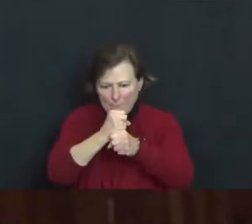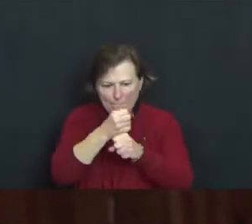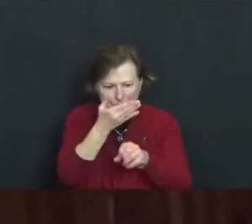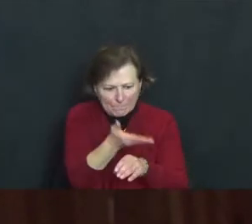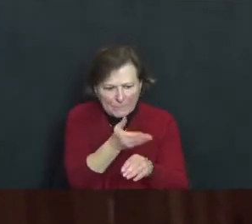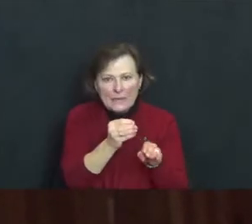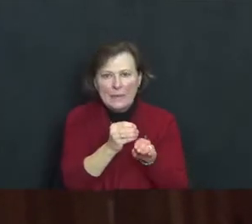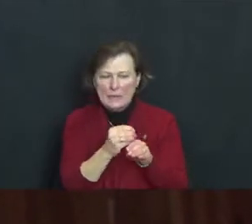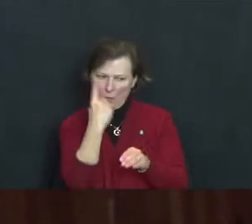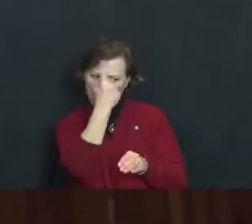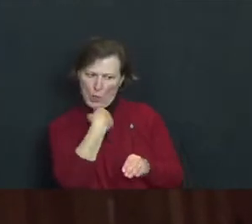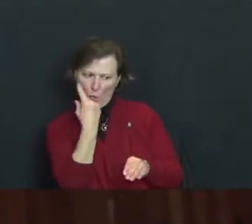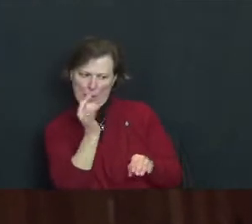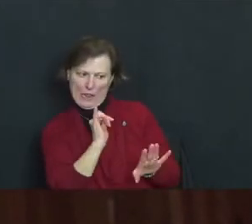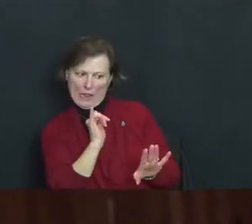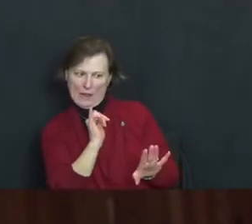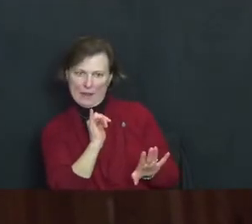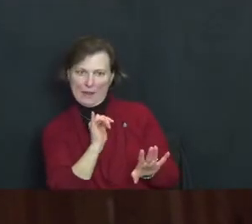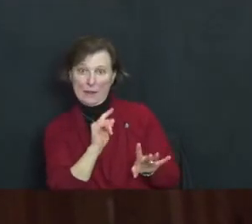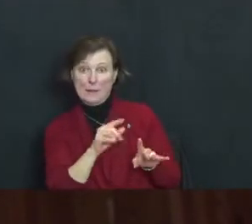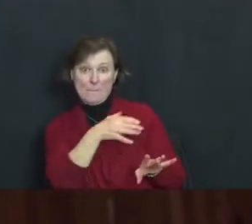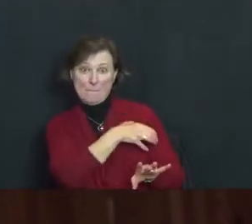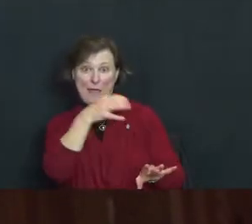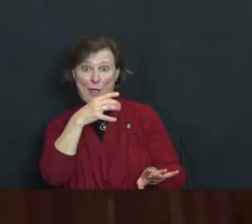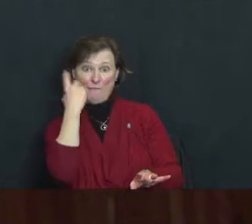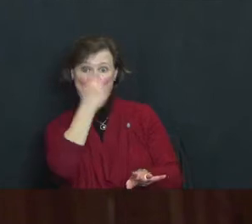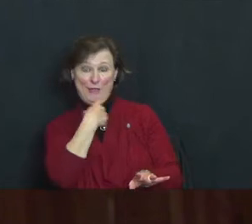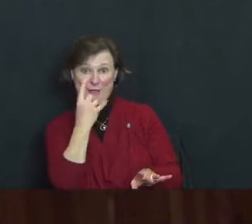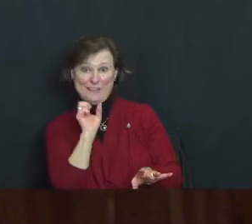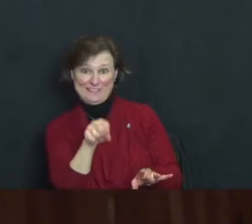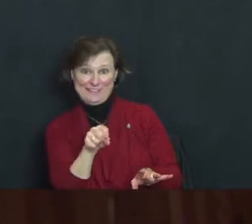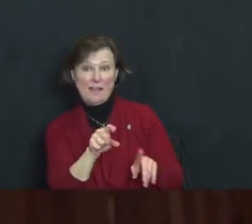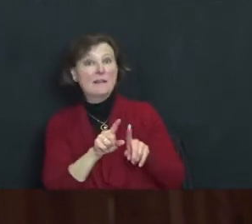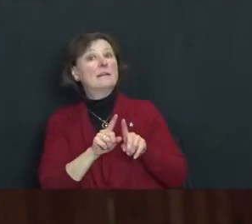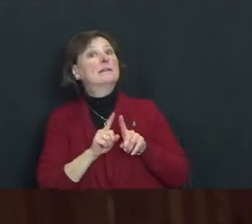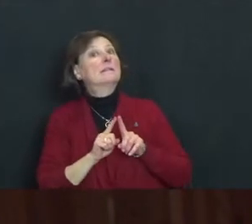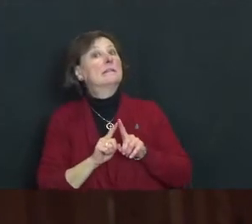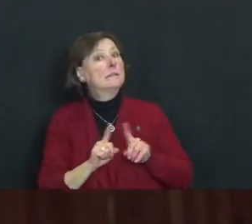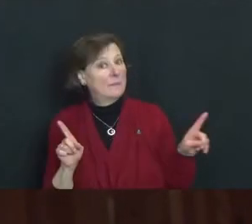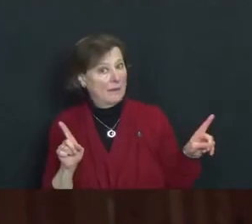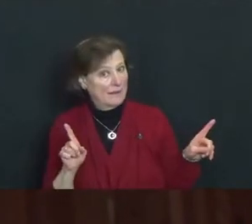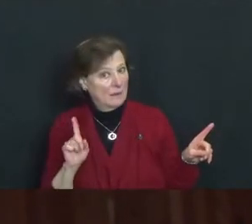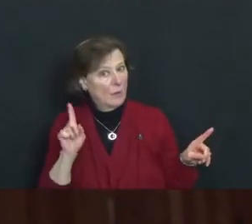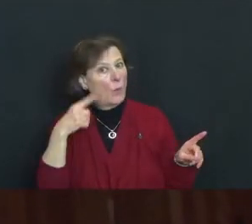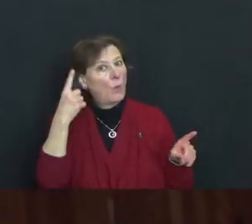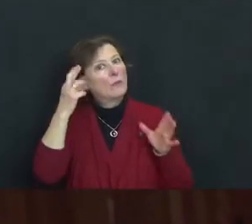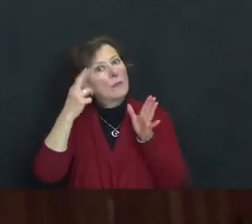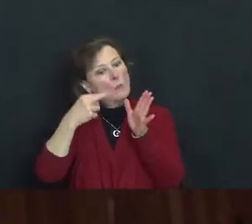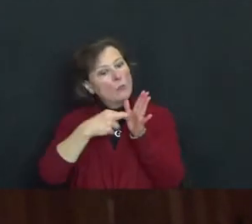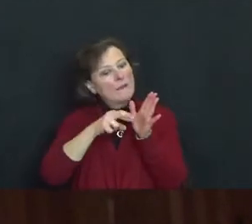However powerful that appearance might be, it is yet only a reflection of what is real.